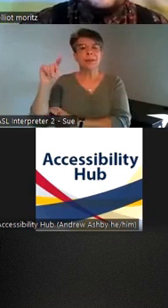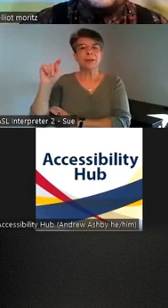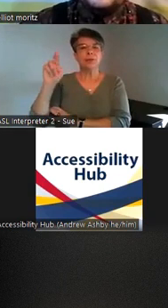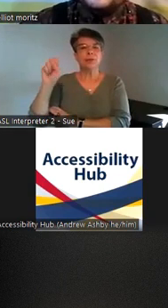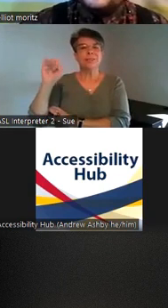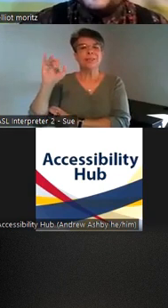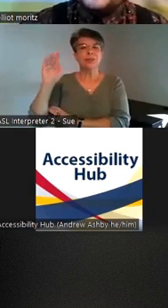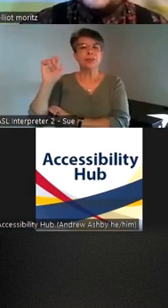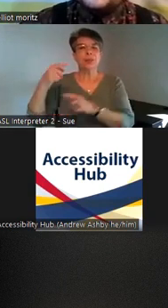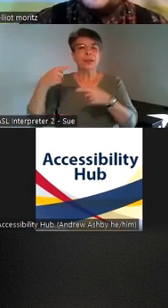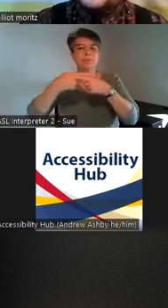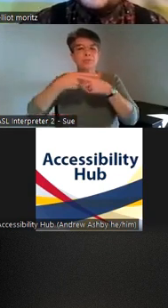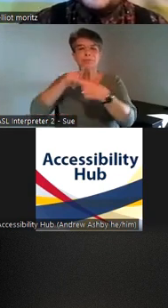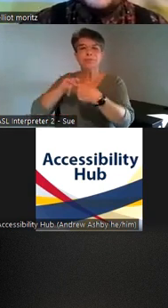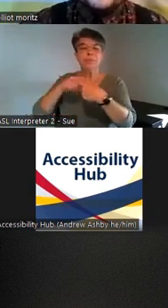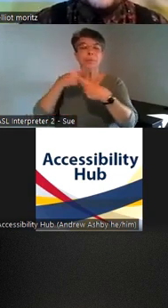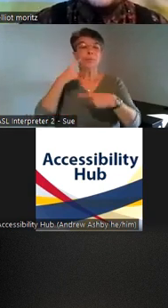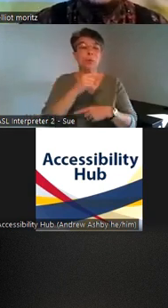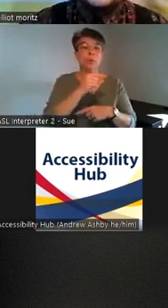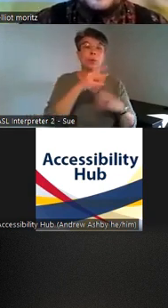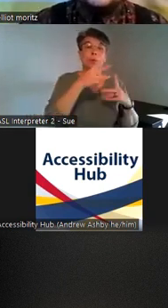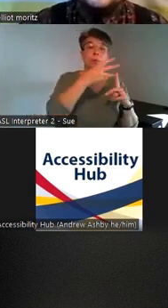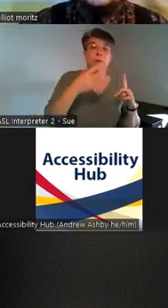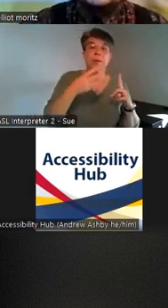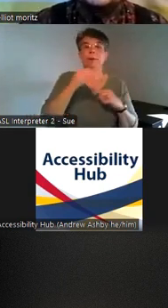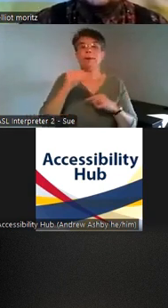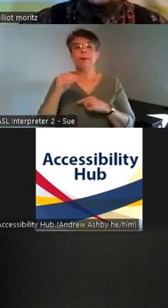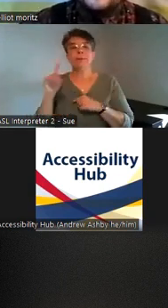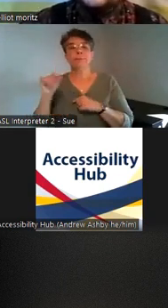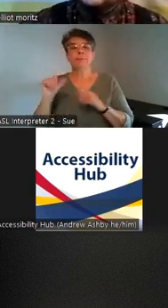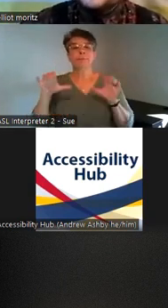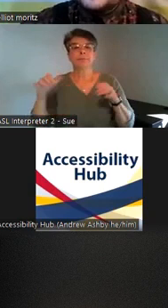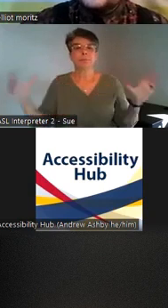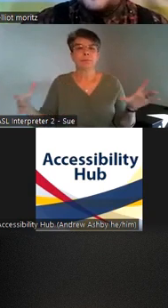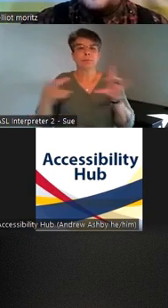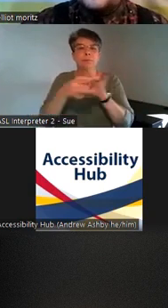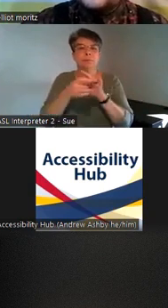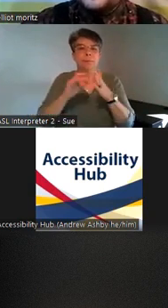um between the queer and disabled Community um to highlight the value of disabled knowledge